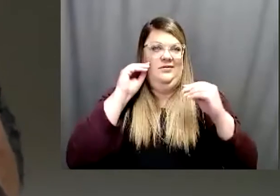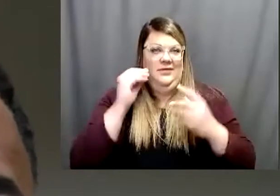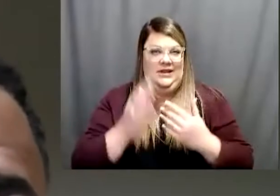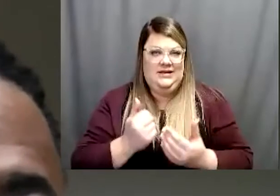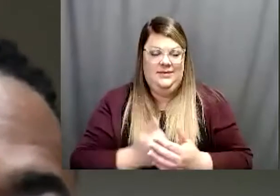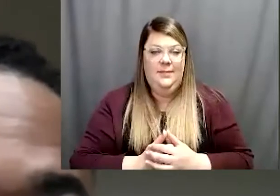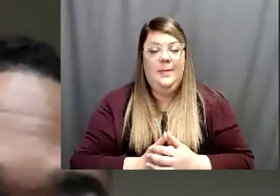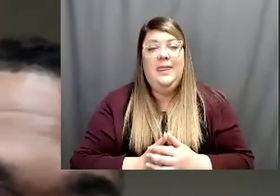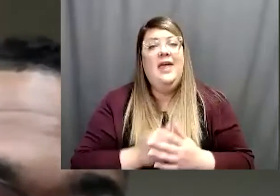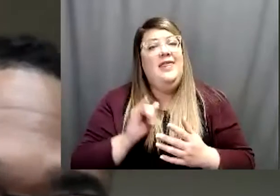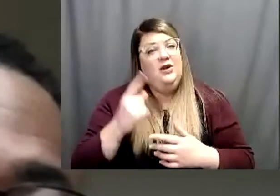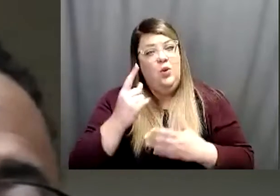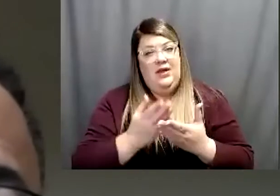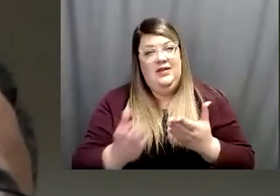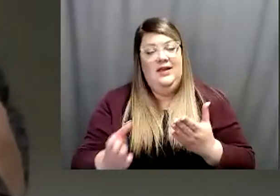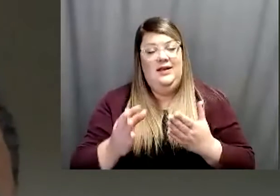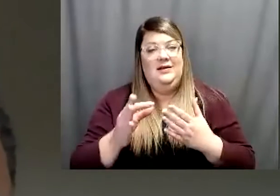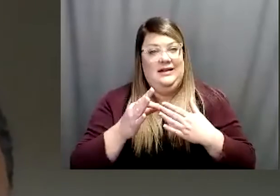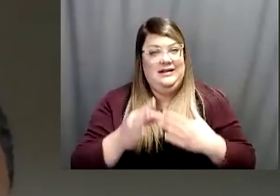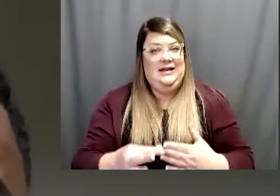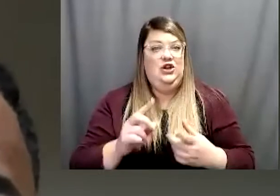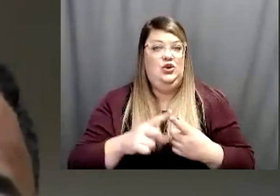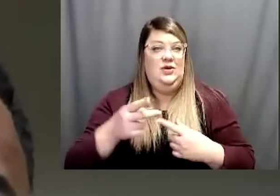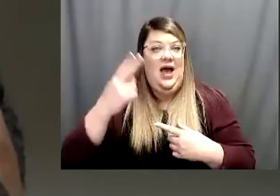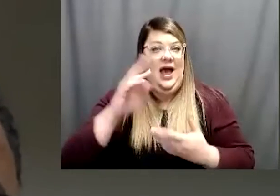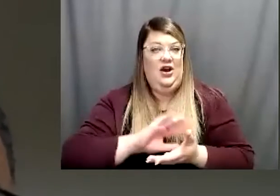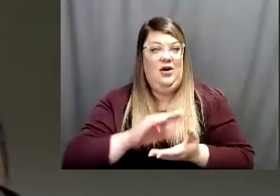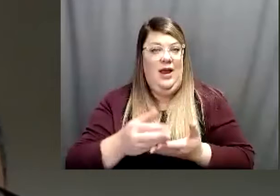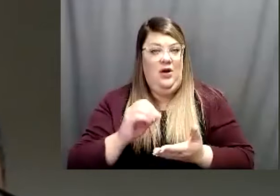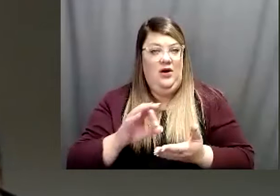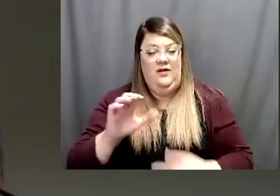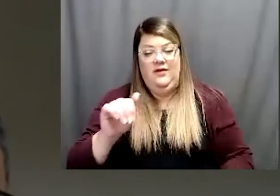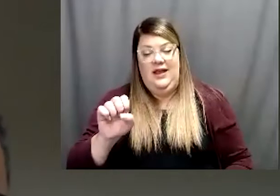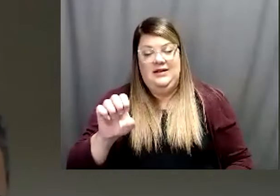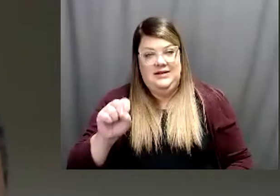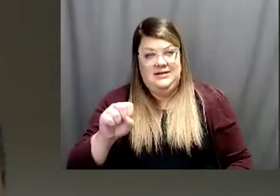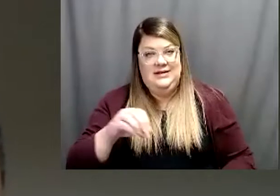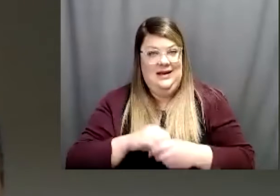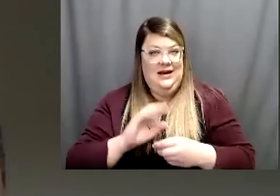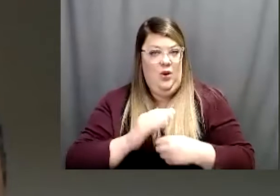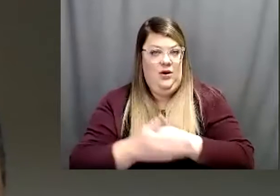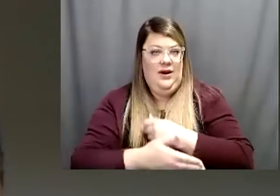leading to this this higher number of cases in our county. You know as as our our wonderful